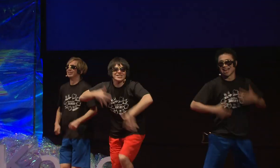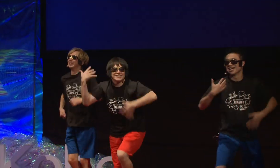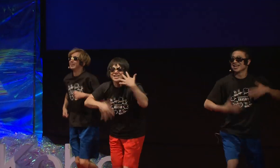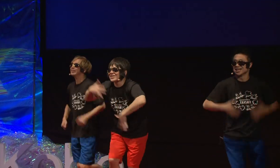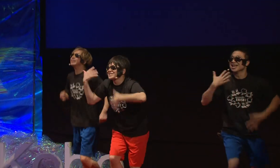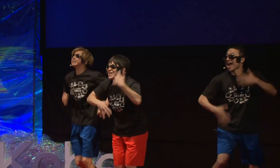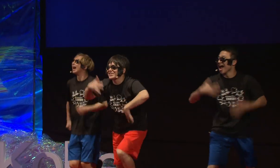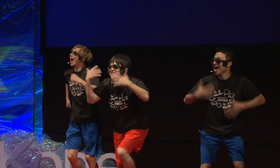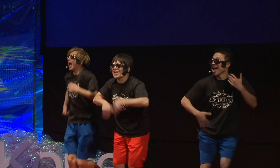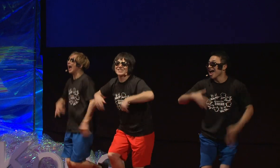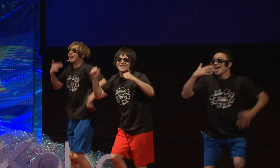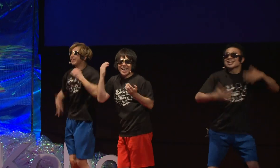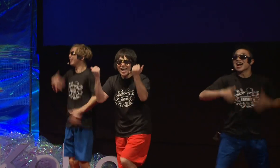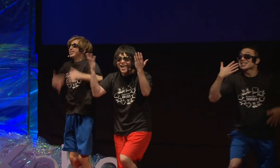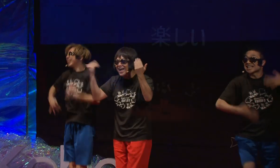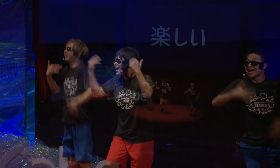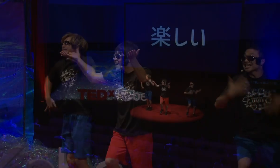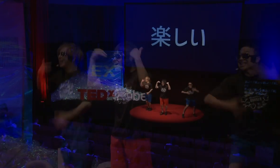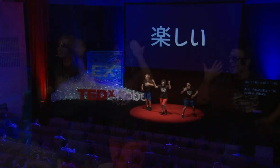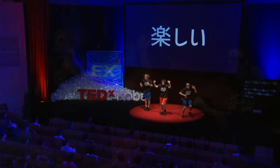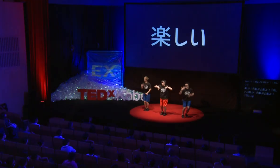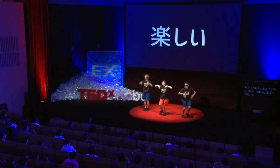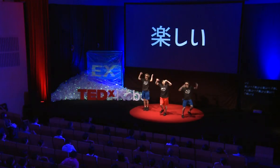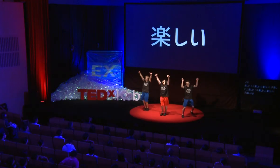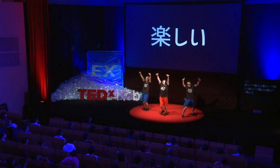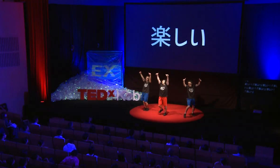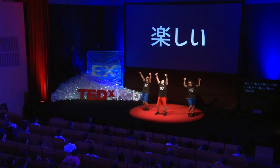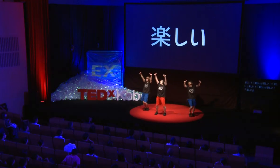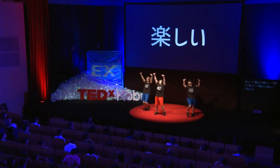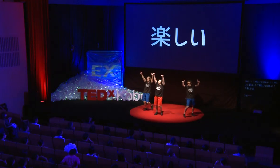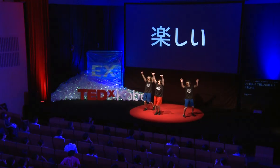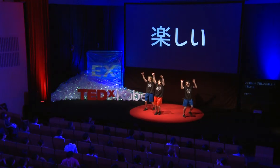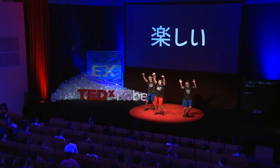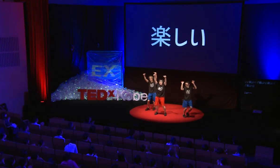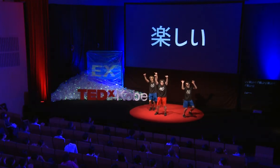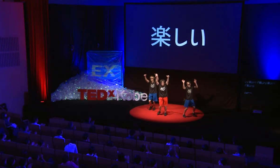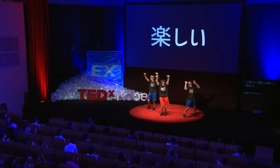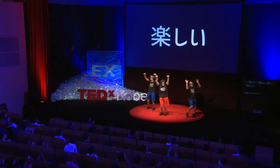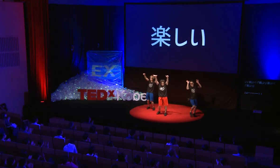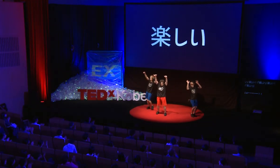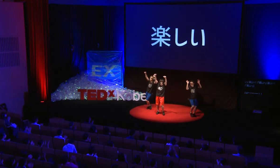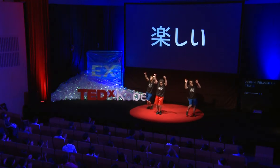O: Fun (x4) N&I: Fun (x4) Together: Woo!